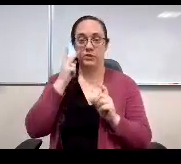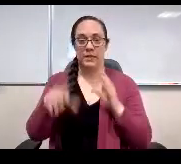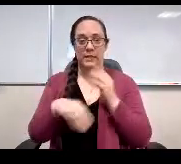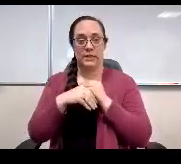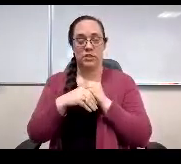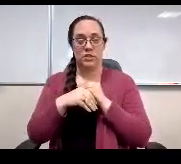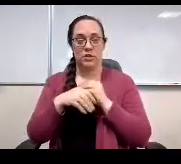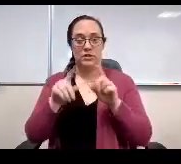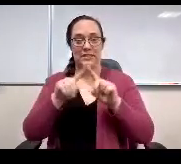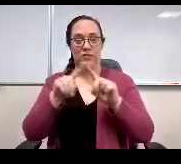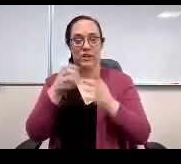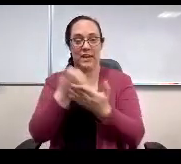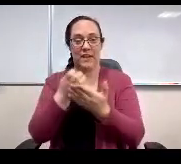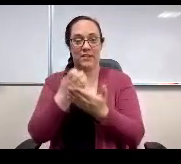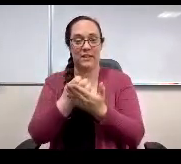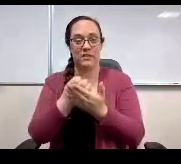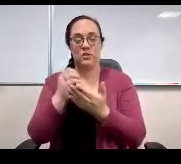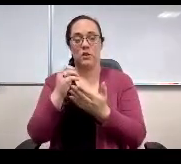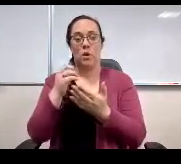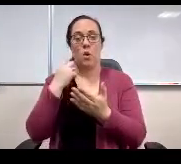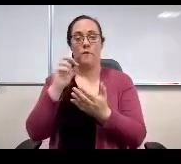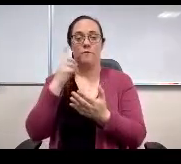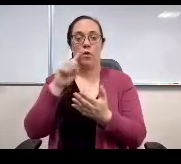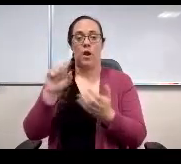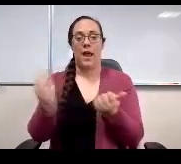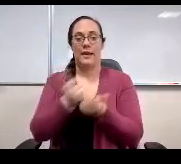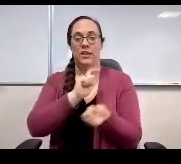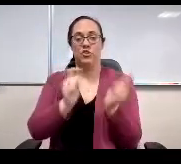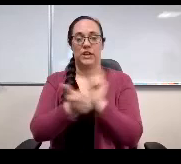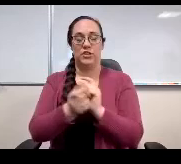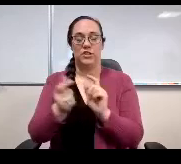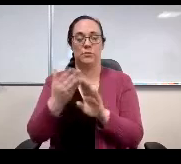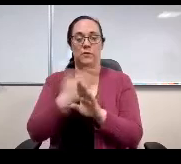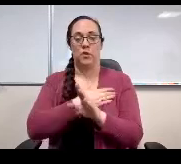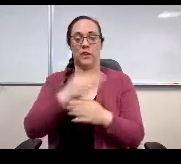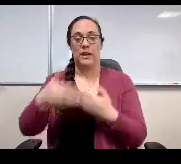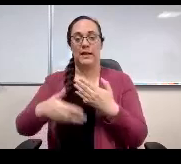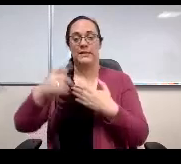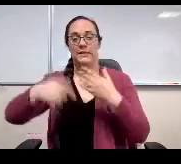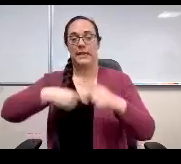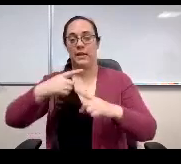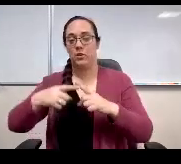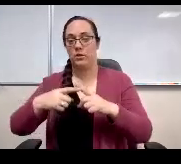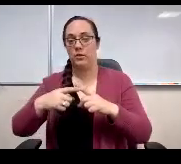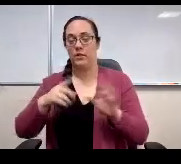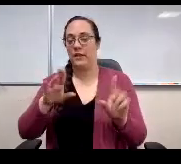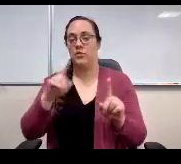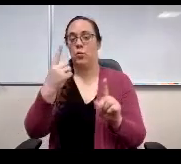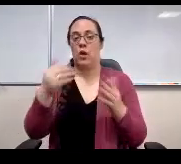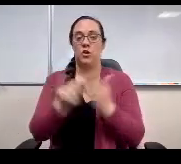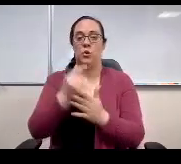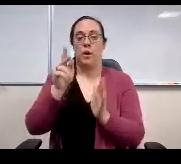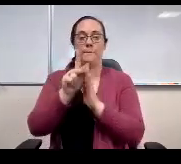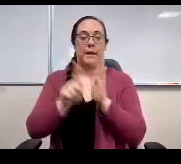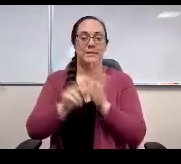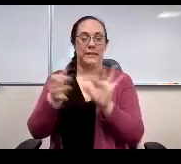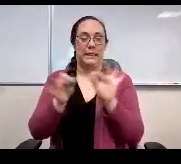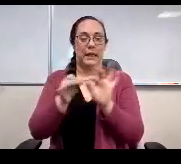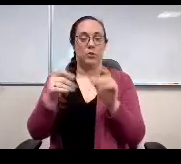different evidence or formatting changes in the next monitoring report cycle? And that is just one new policy language change that we discussed this evening.